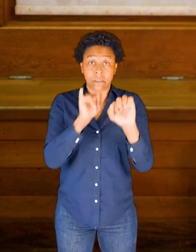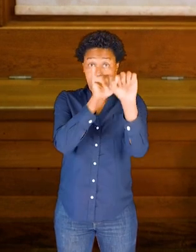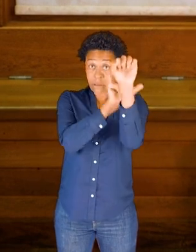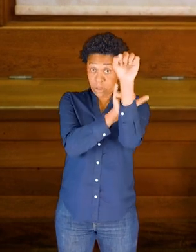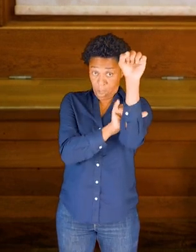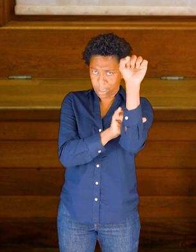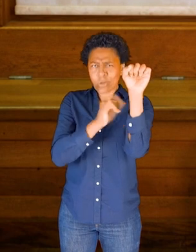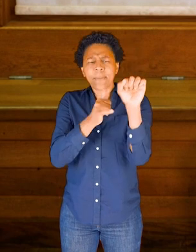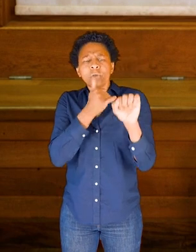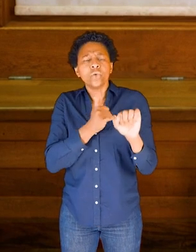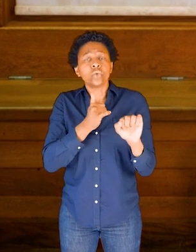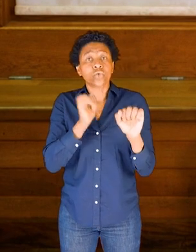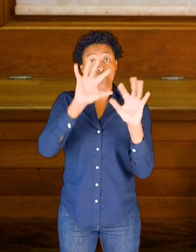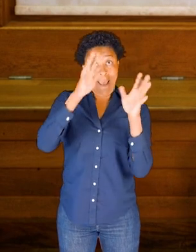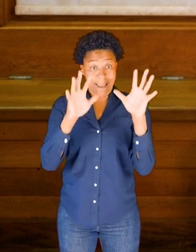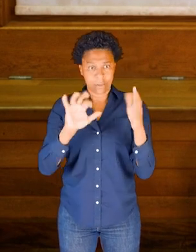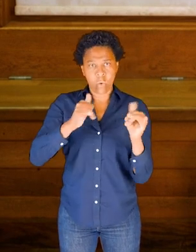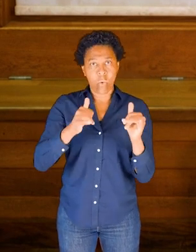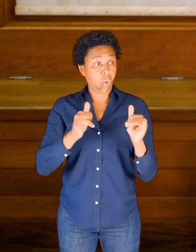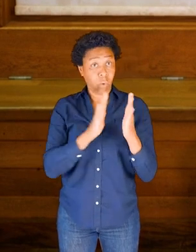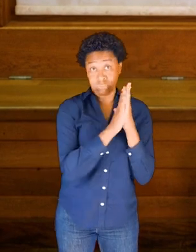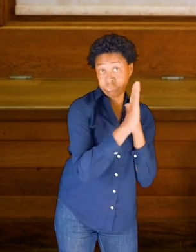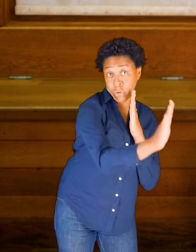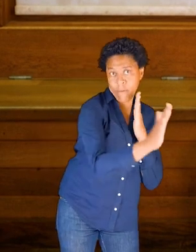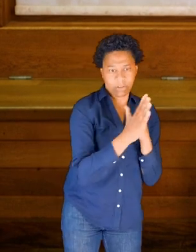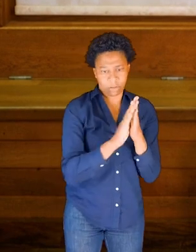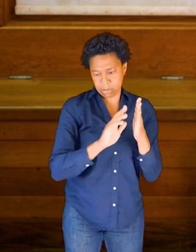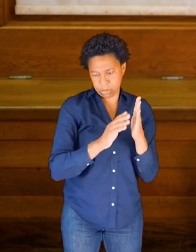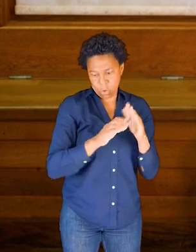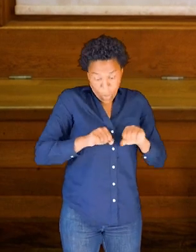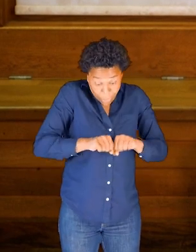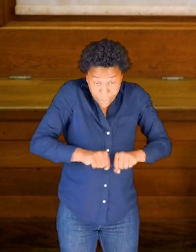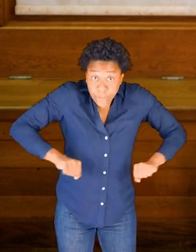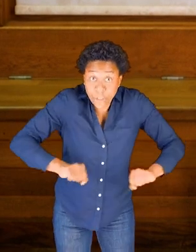So using perhaps your hands, or using a surface--the floor, back of